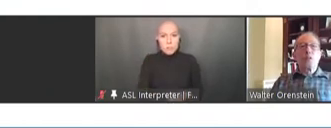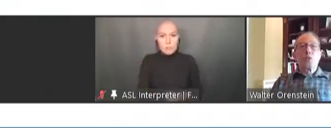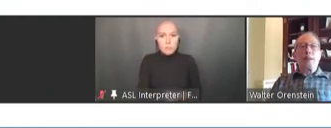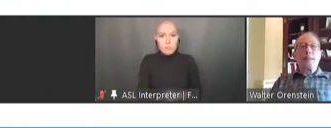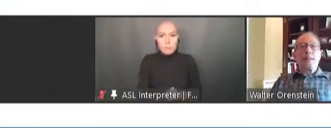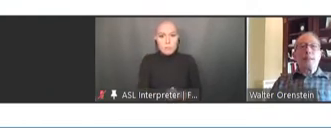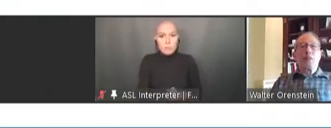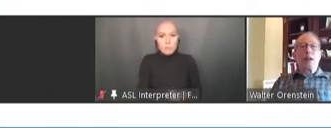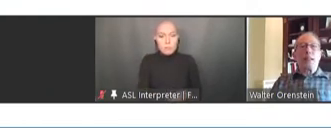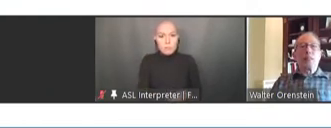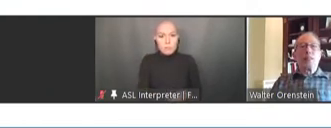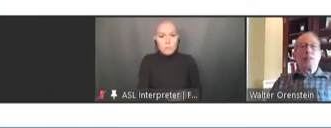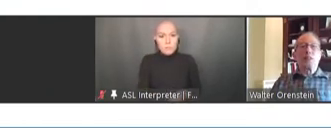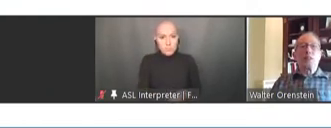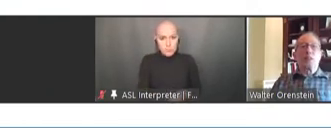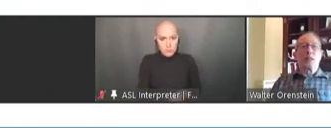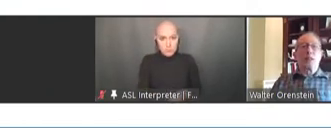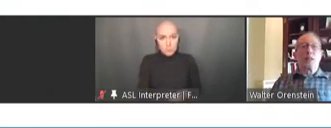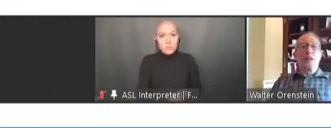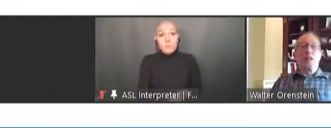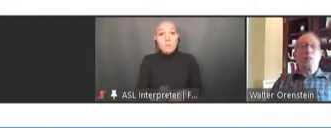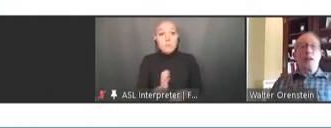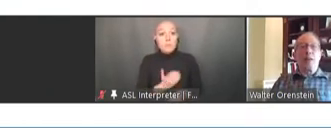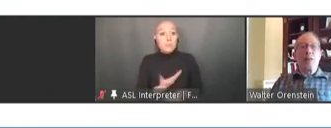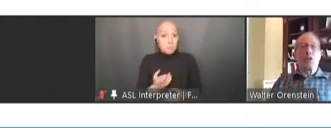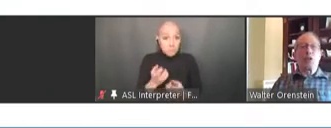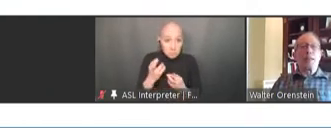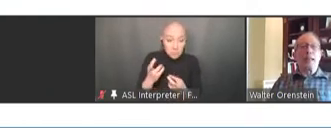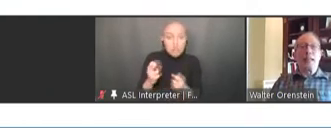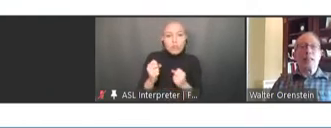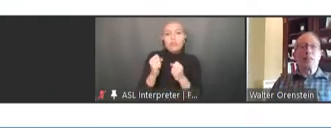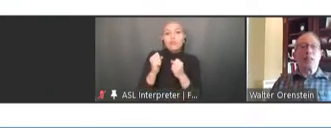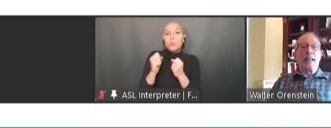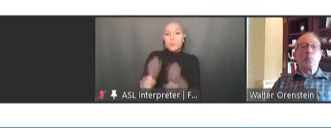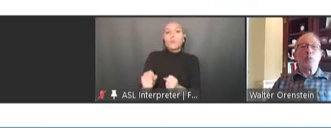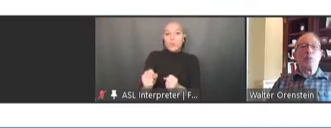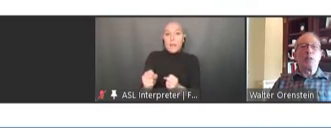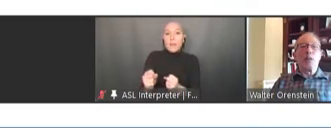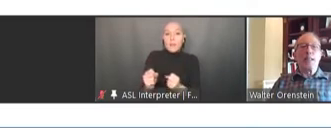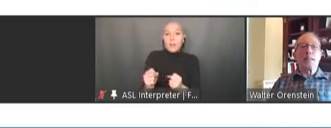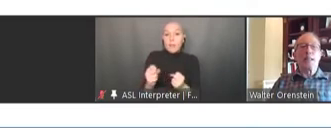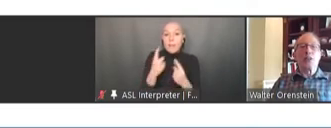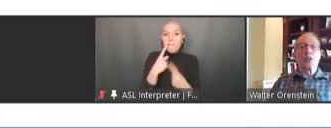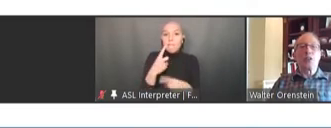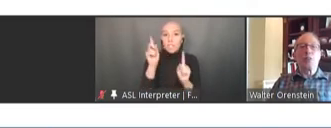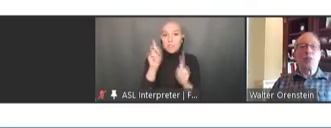Strengthening the effectiveness, efforts to enhance HPV vaccination coverage,